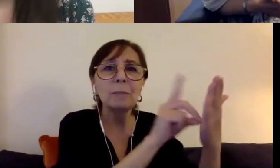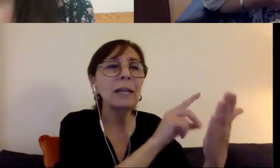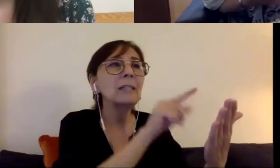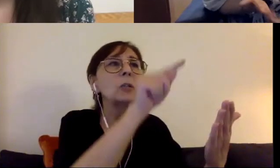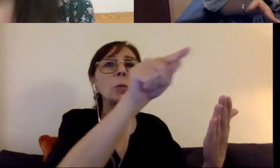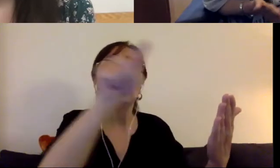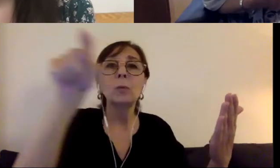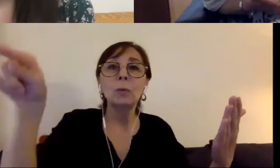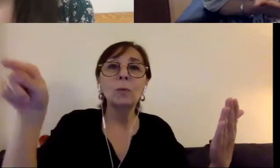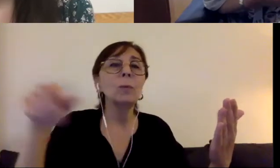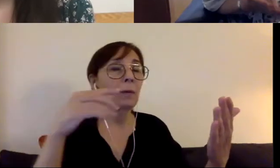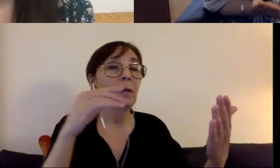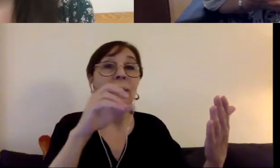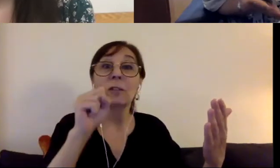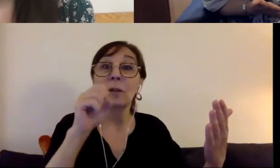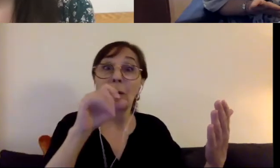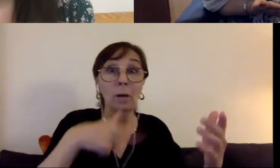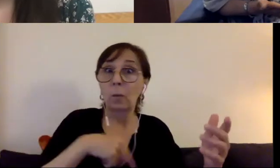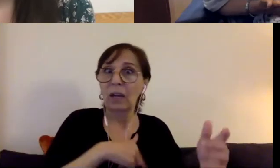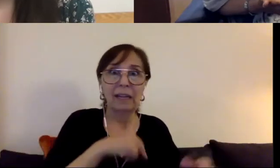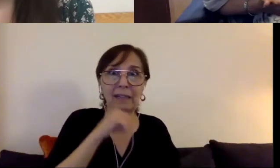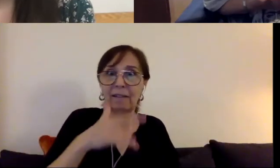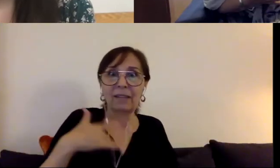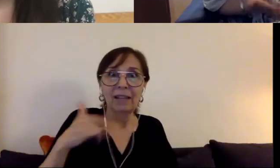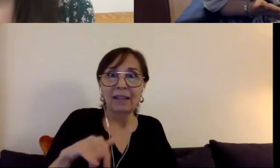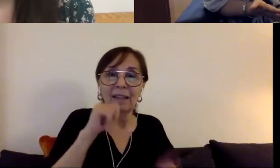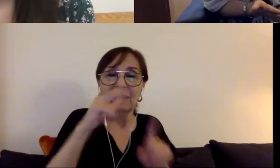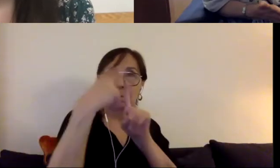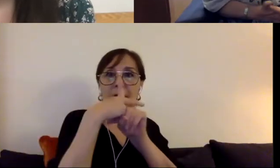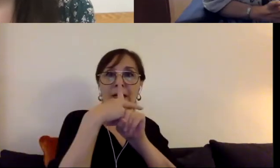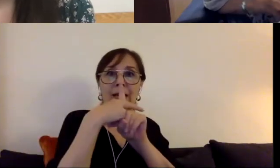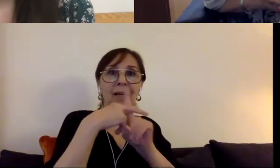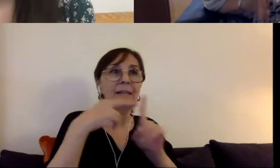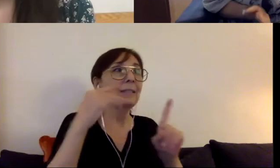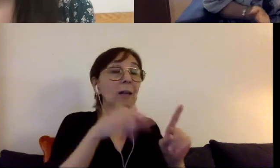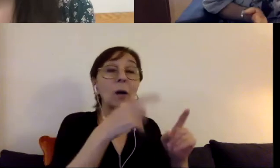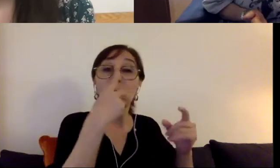many years, decades of fighting for the Civil Rights Act, which did not include